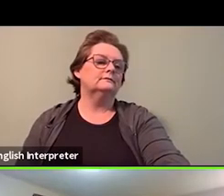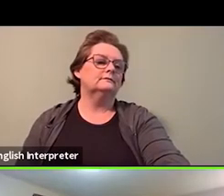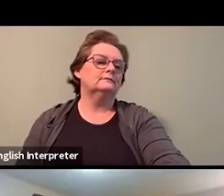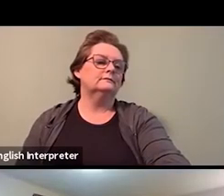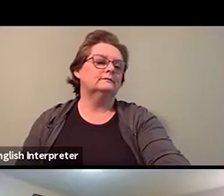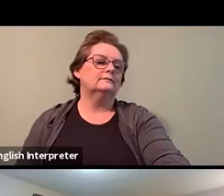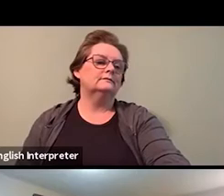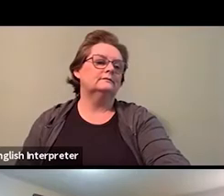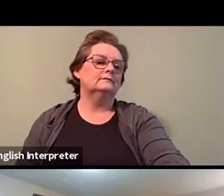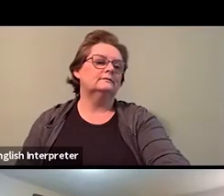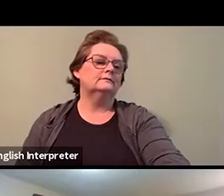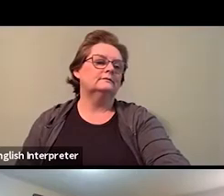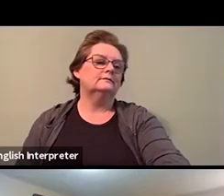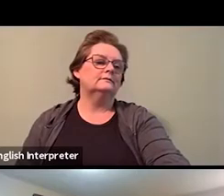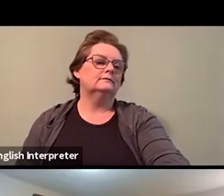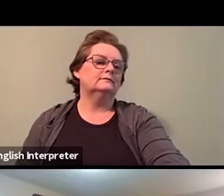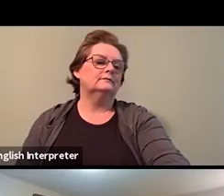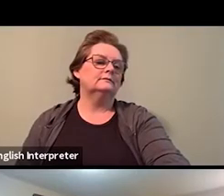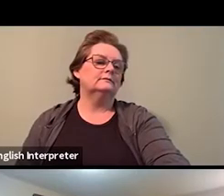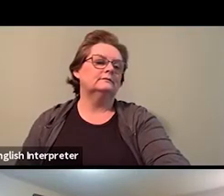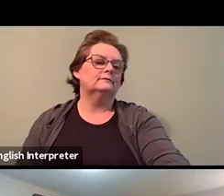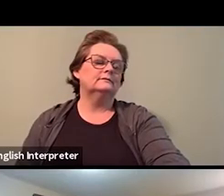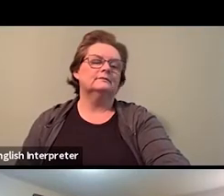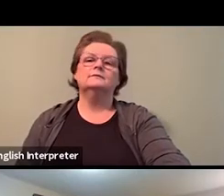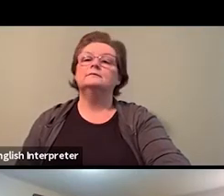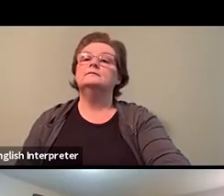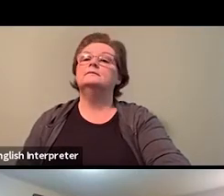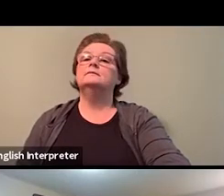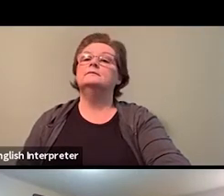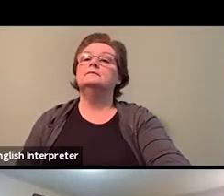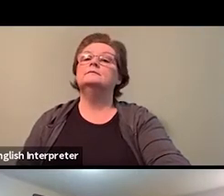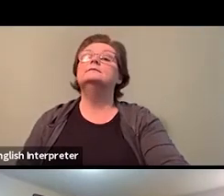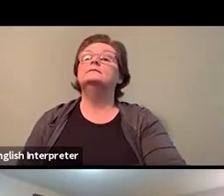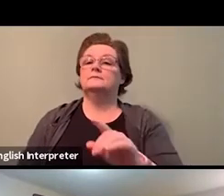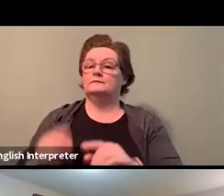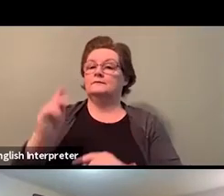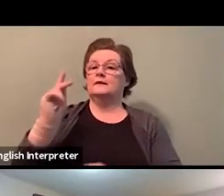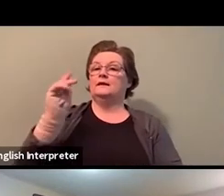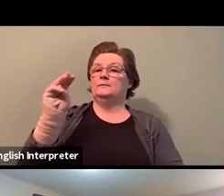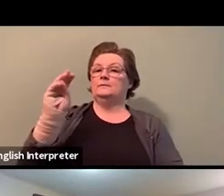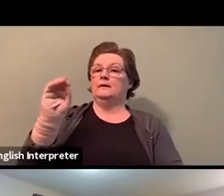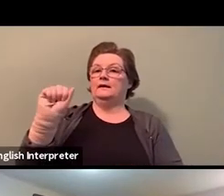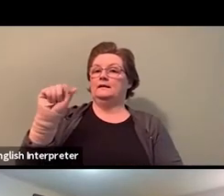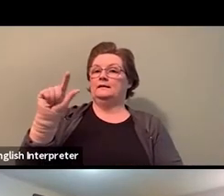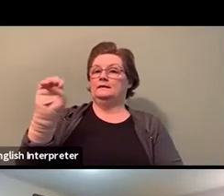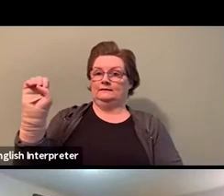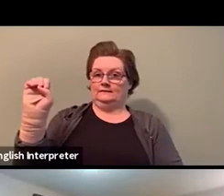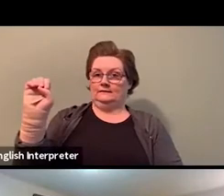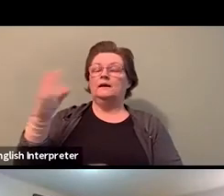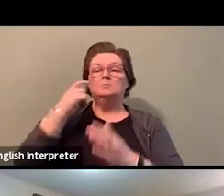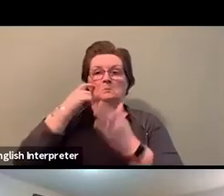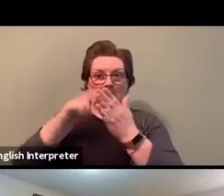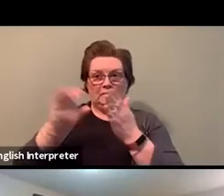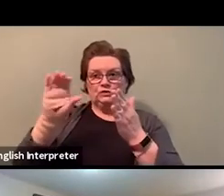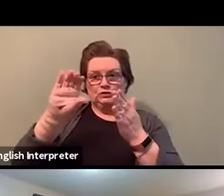Yes, we do have some questions in the Q&A on Zoom. So I will read,